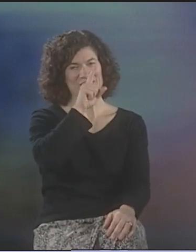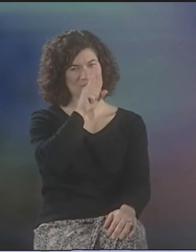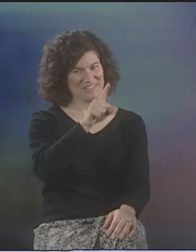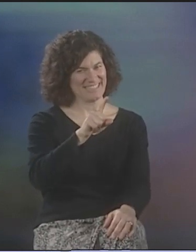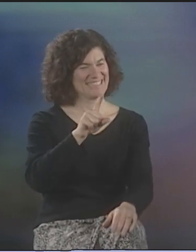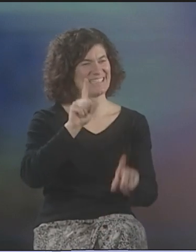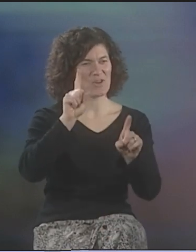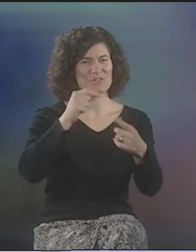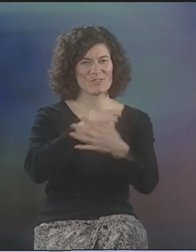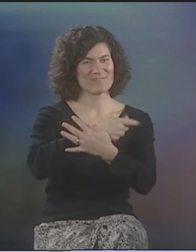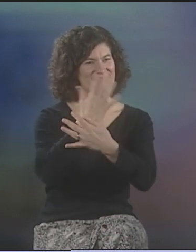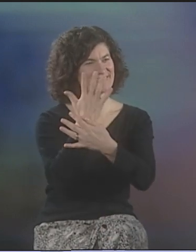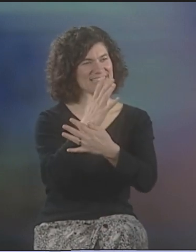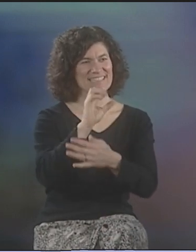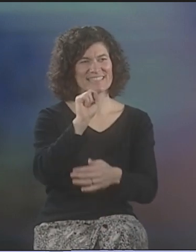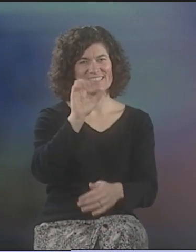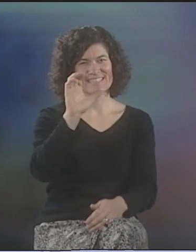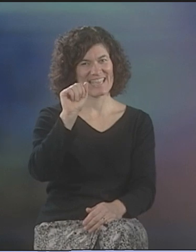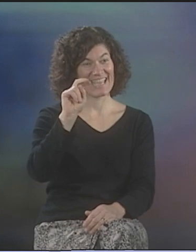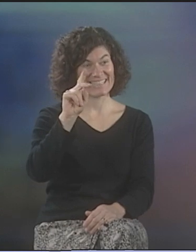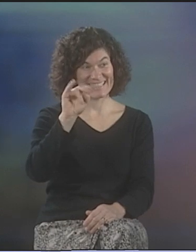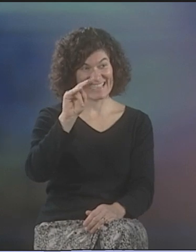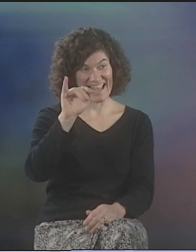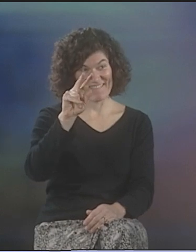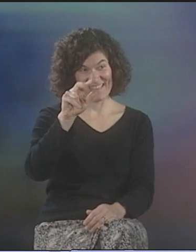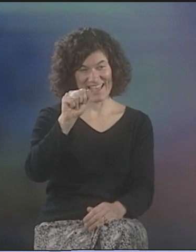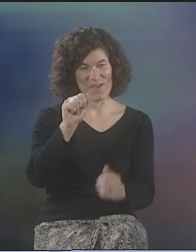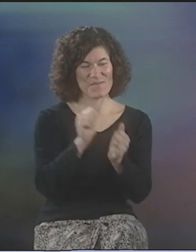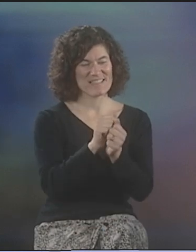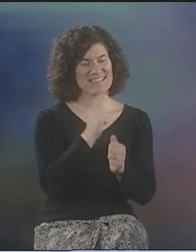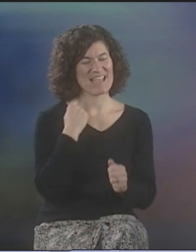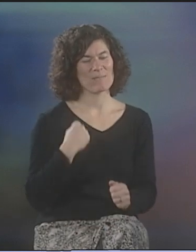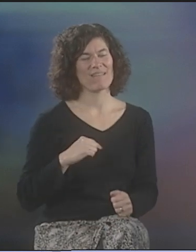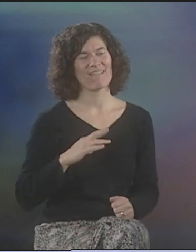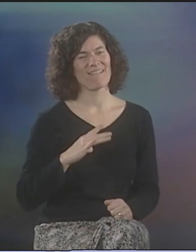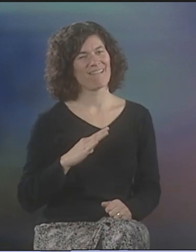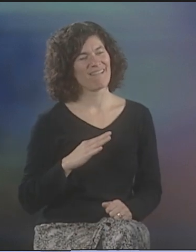WOW. OH, IT WAS SO AMAZING WHEN I WENT TO SCANDINAVIA WITH DEBBIE.